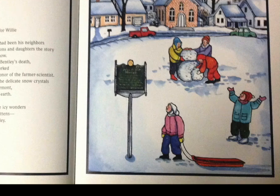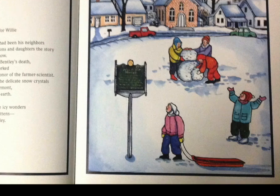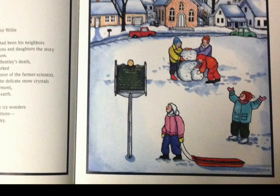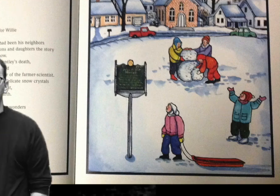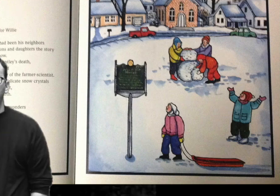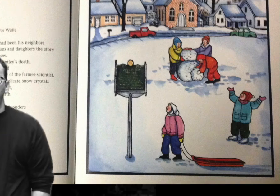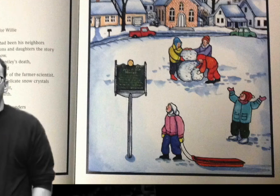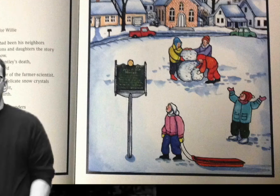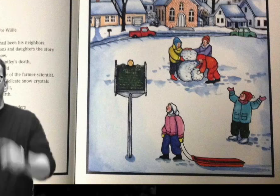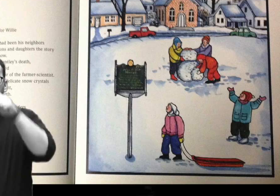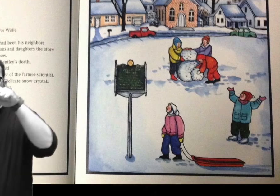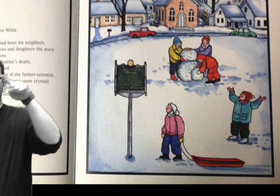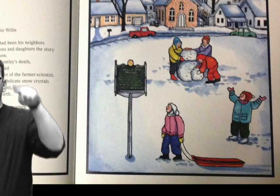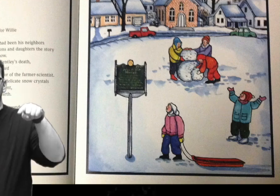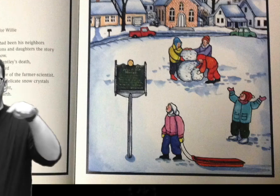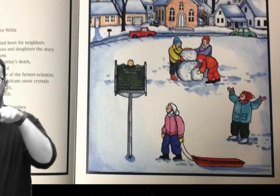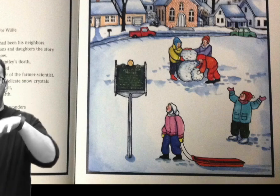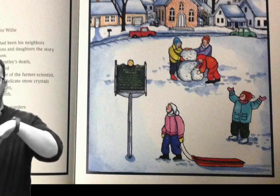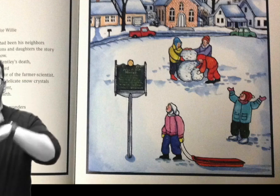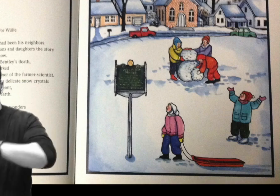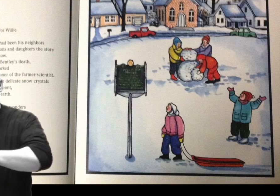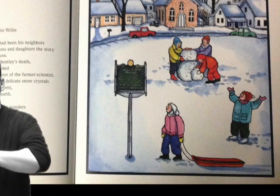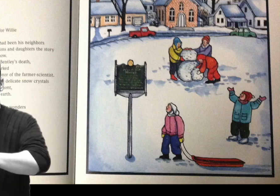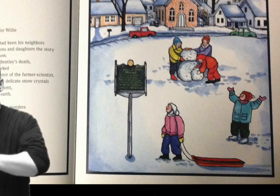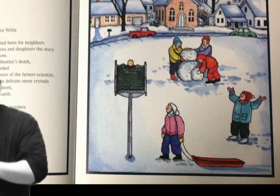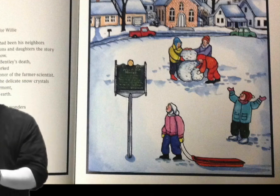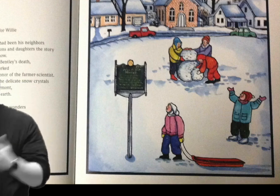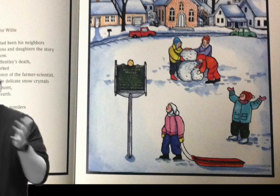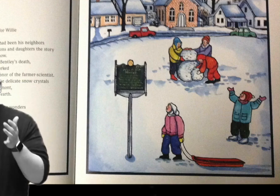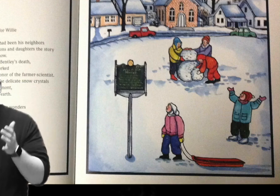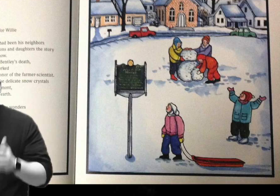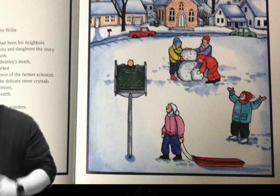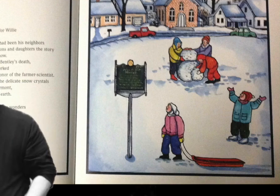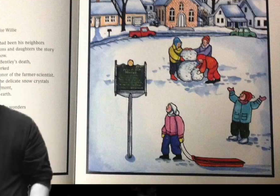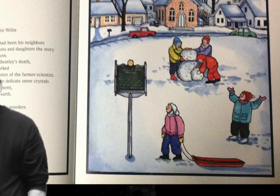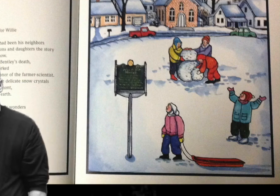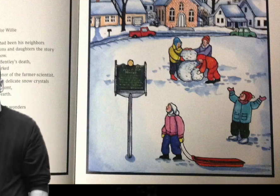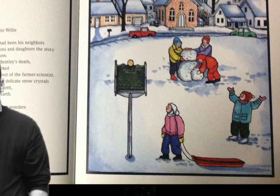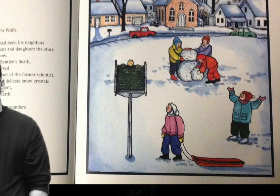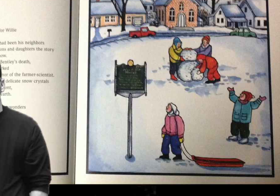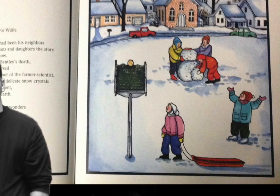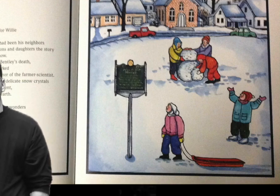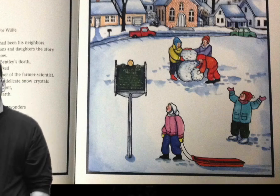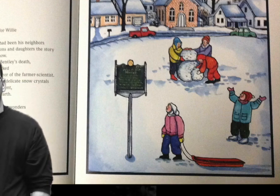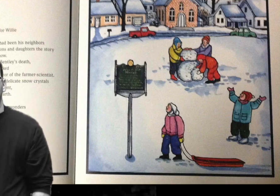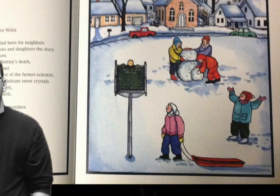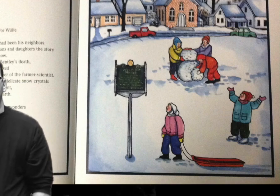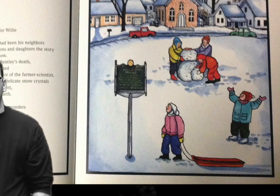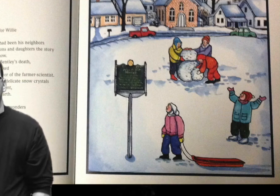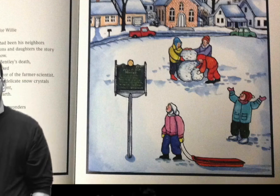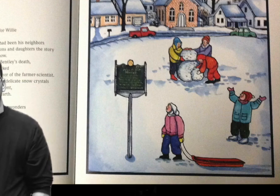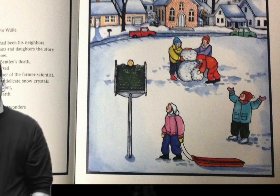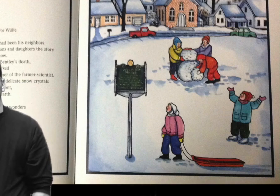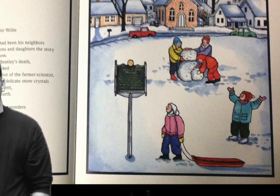Left Panel: The plaque on the monument says “SNOWFLAKE” BENTLEY Jericho’s world famous snowflake authority.